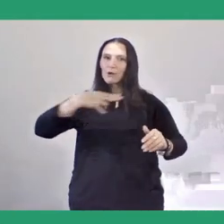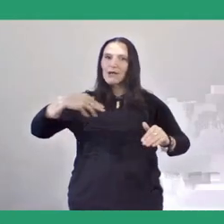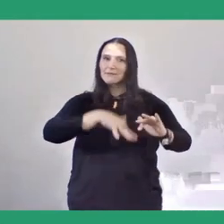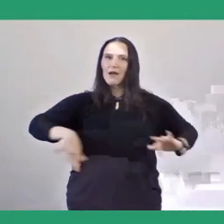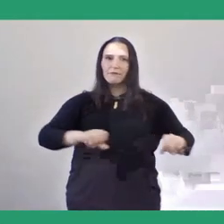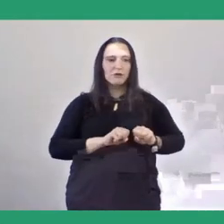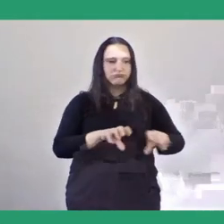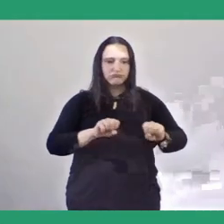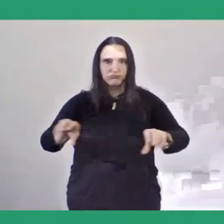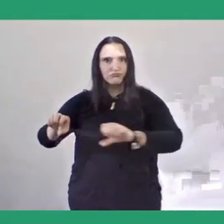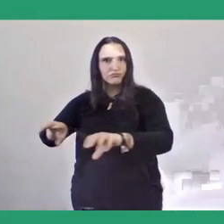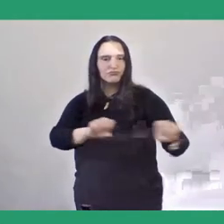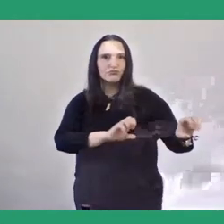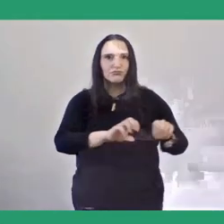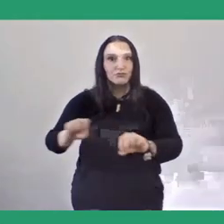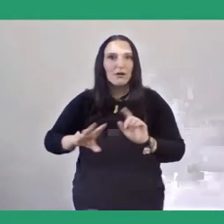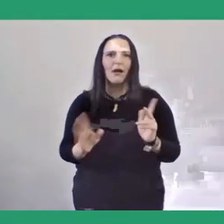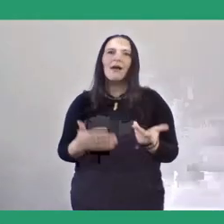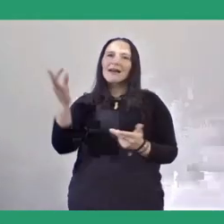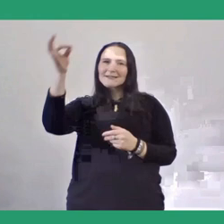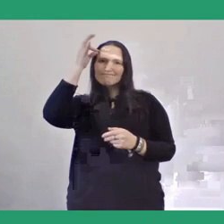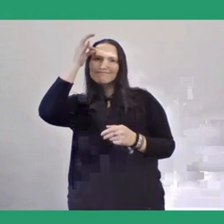Natural farming techniques combine scientific knowledge